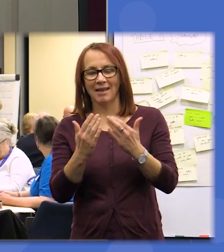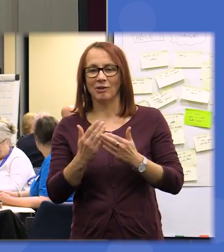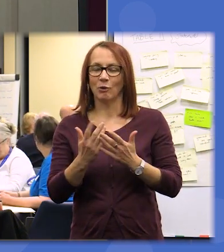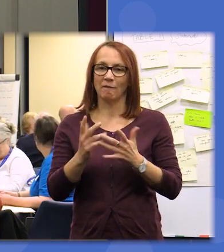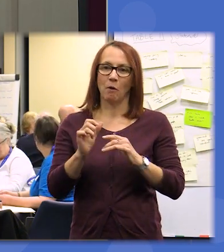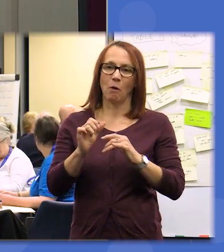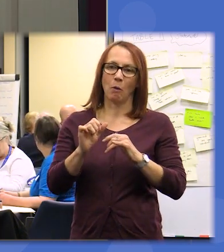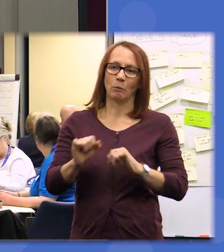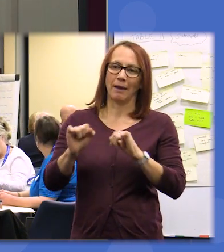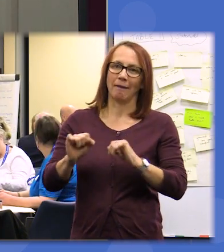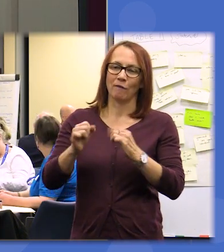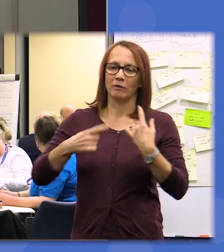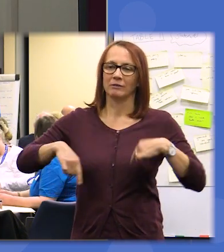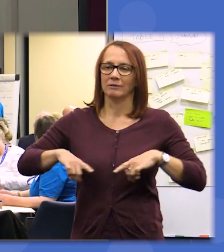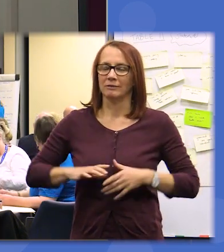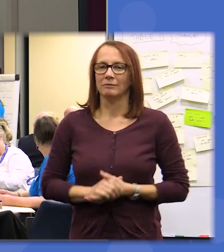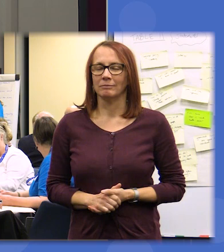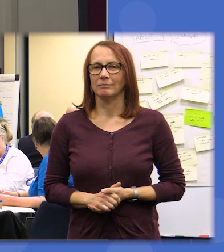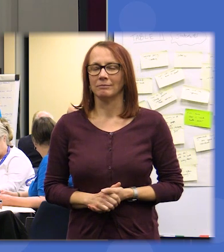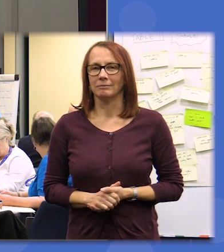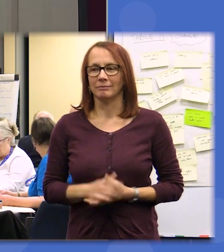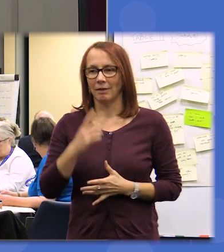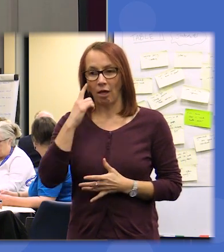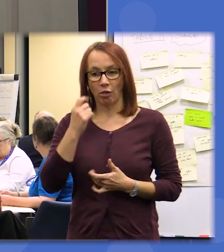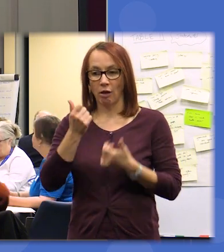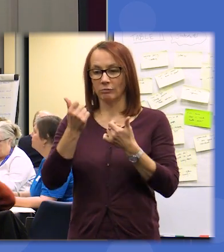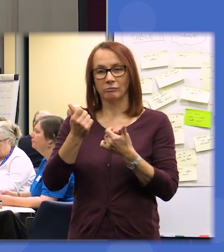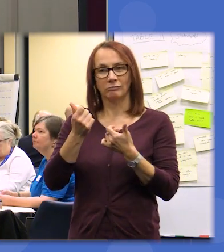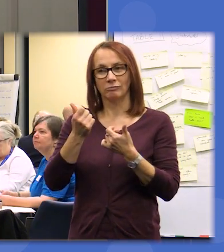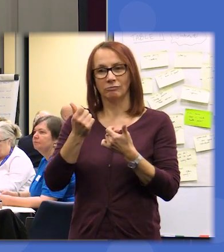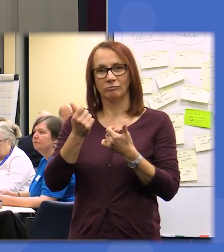for a little bit and we thought it'd be good to give you an elongated break as